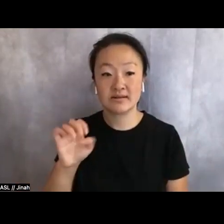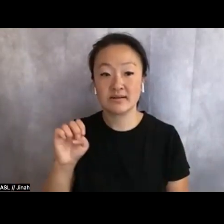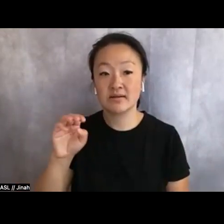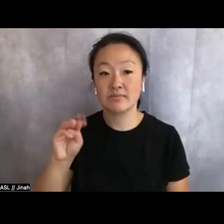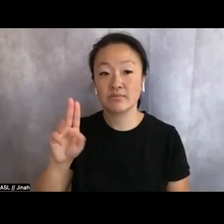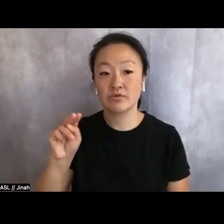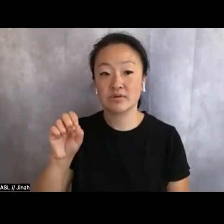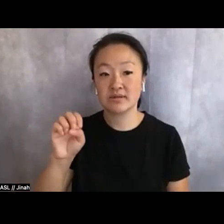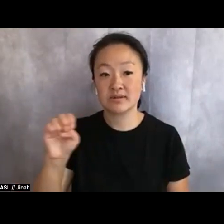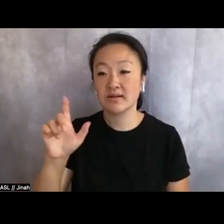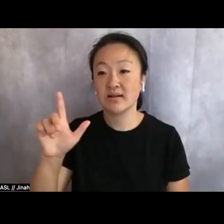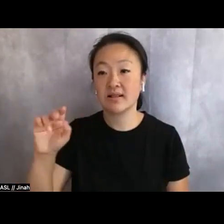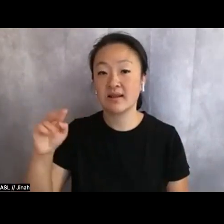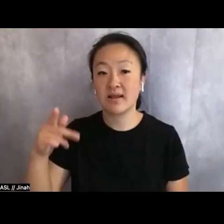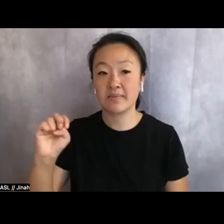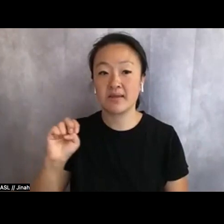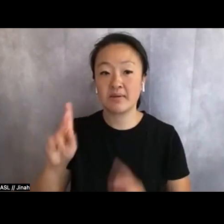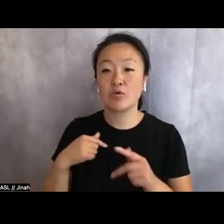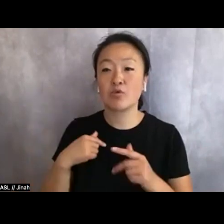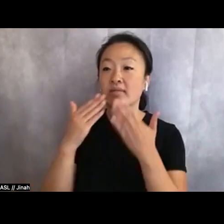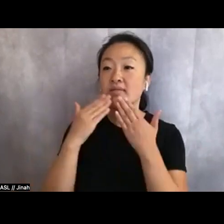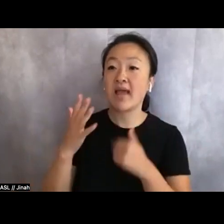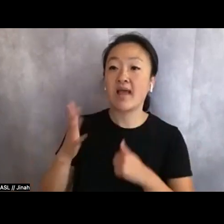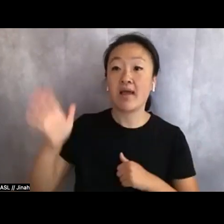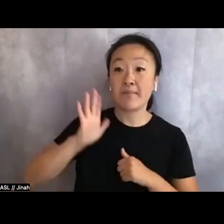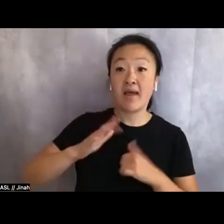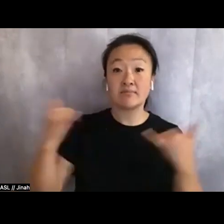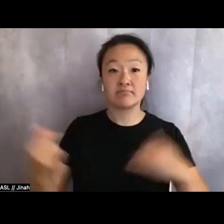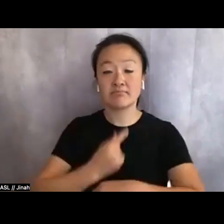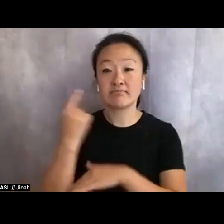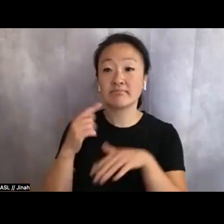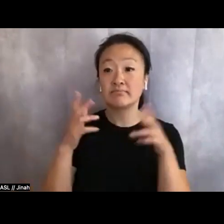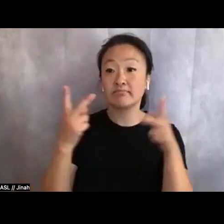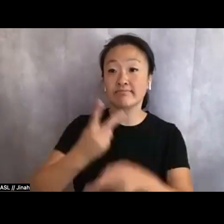and present stewards of this land on which this programming is based and made possible.